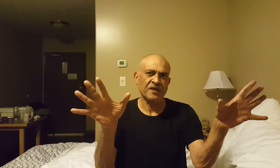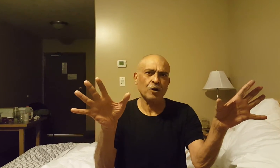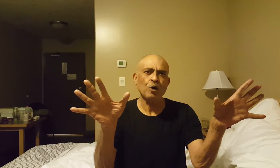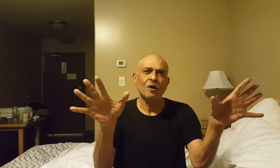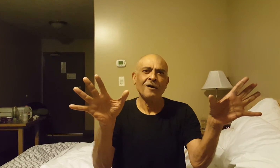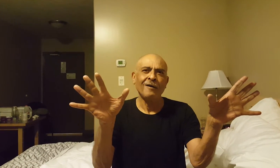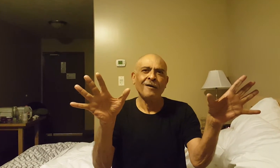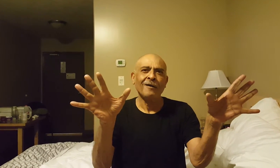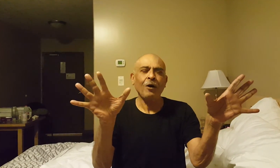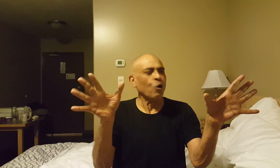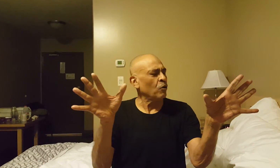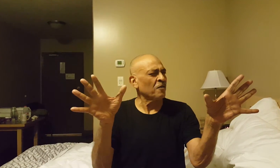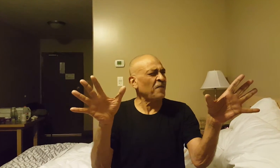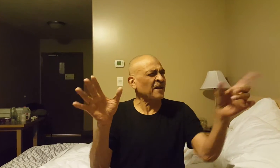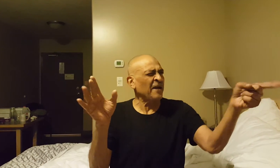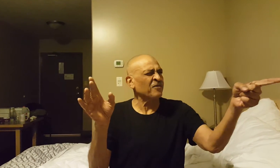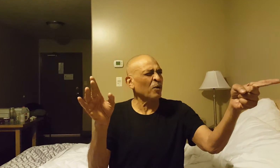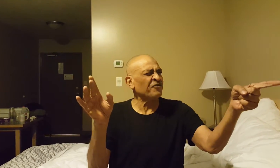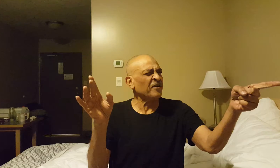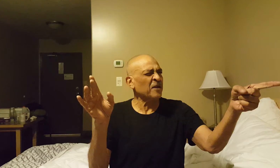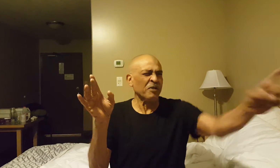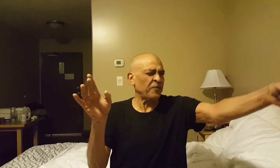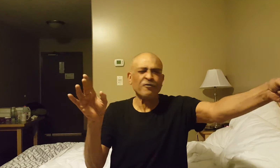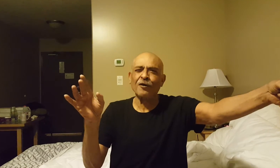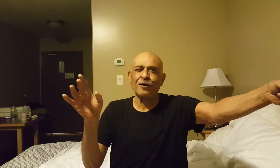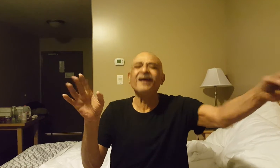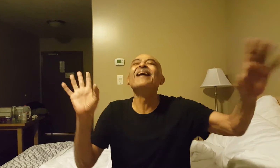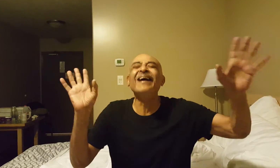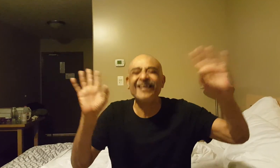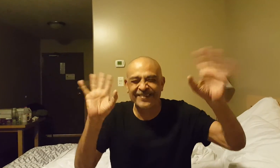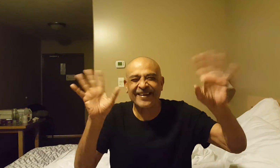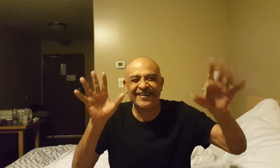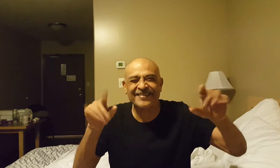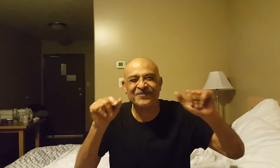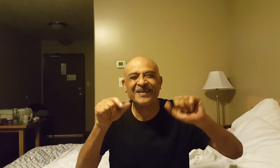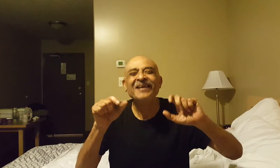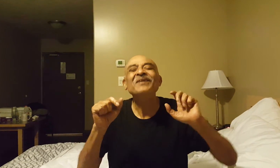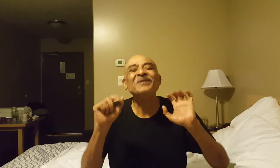"oh, that guy is always drinking, must be a drunkard". That kind of thing, but the